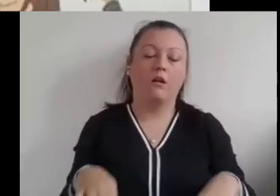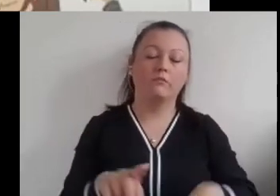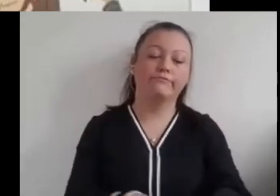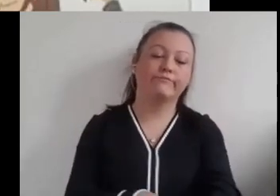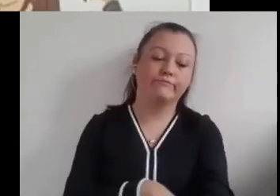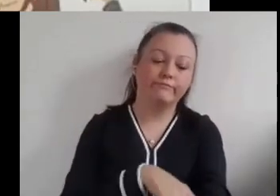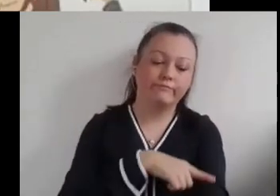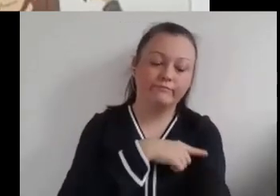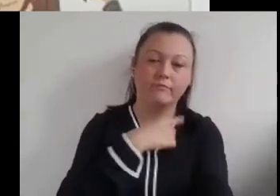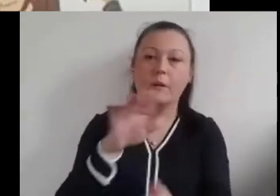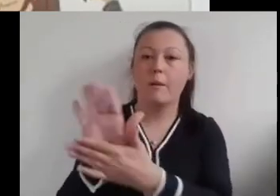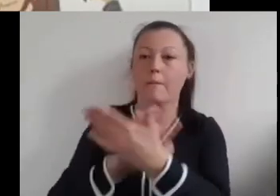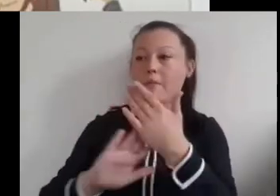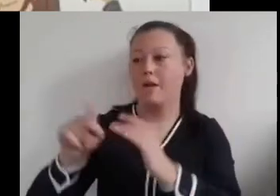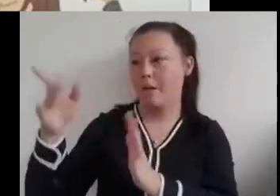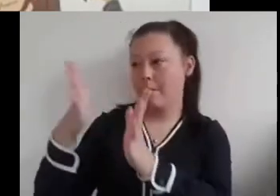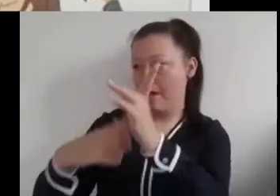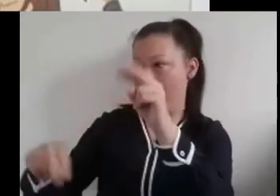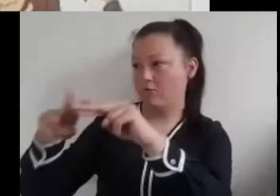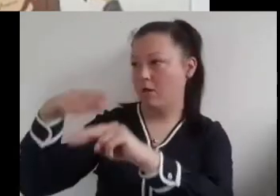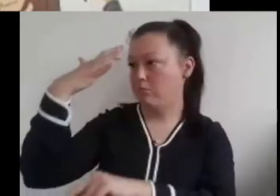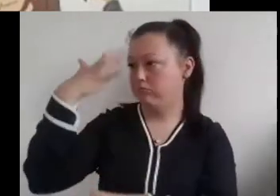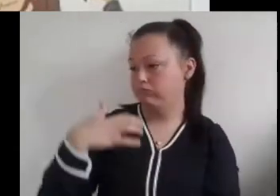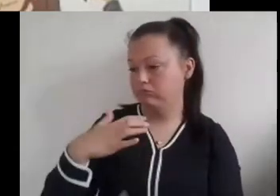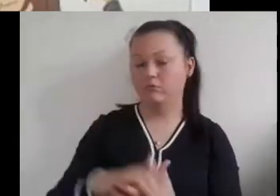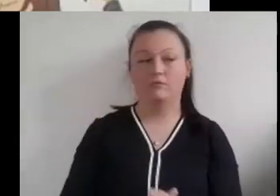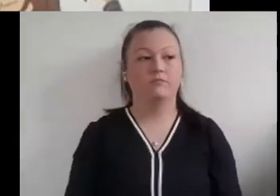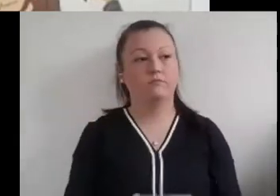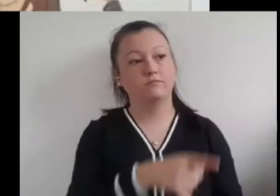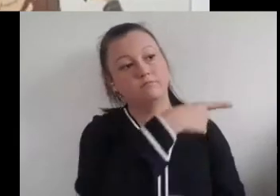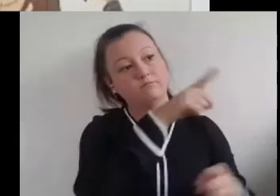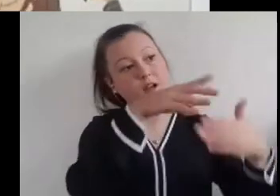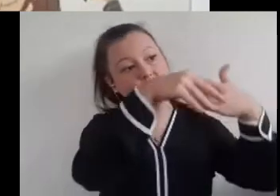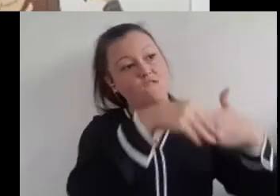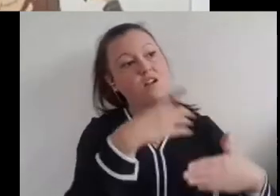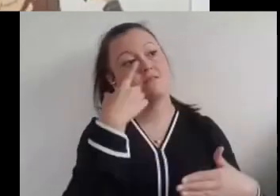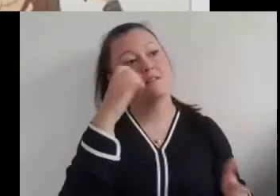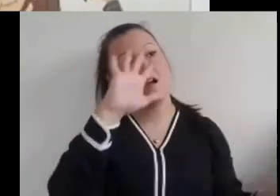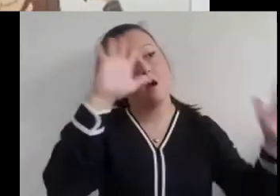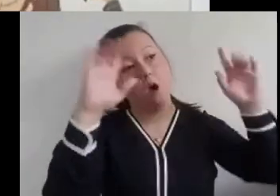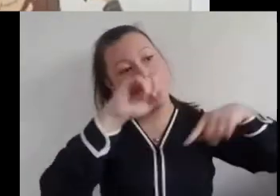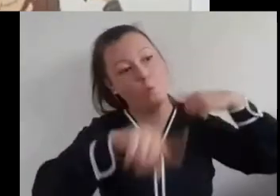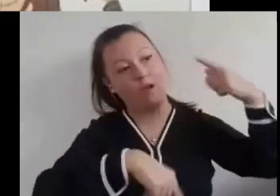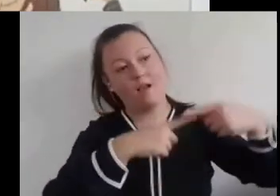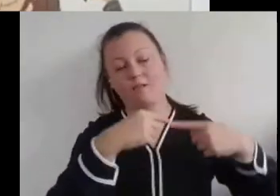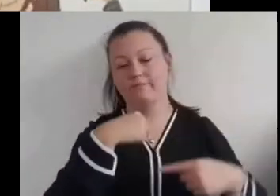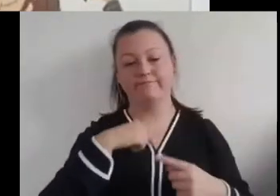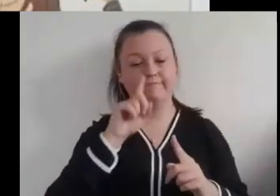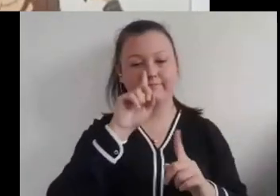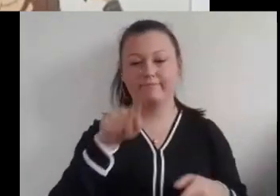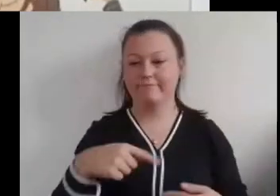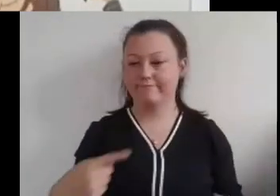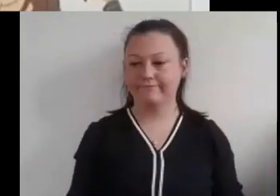She is afraid to stand in front of the class to do show and tell. Her friends sometimes saying mean things.